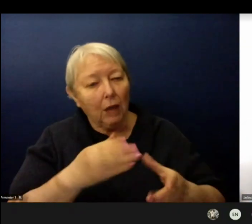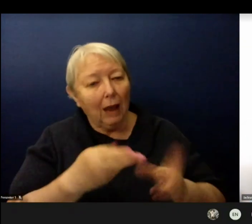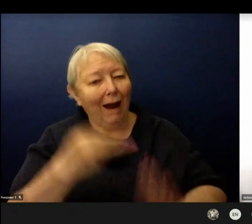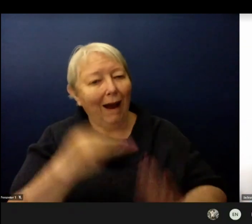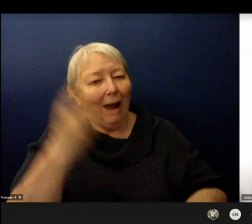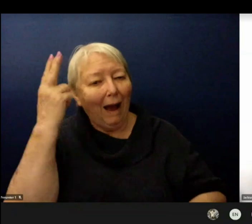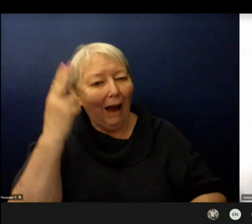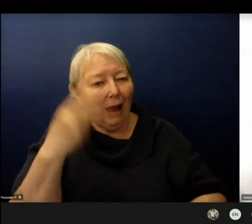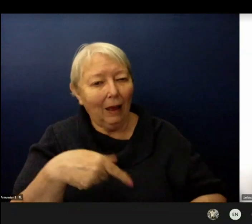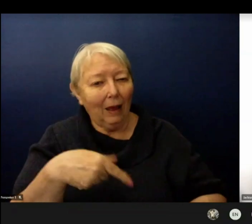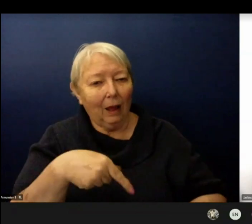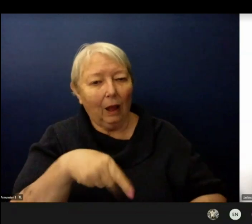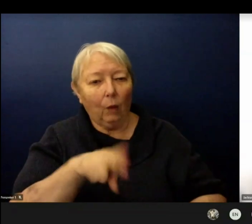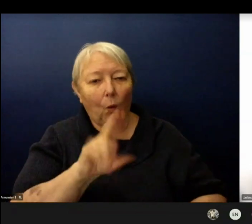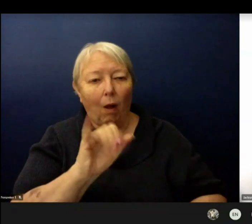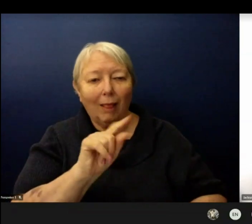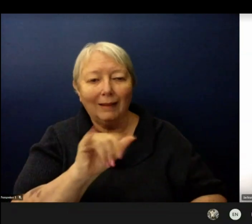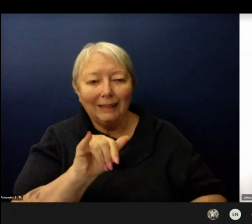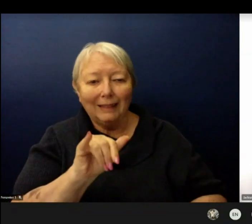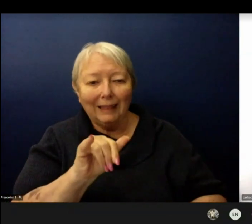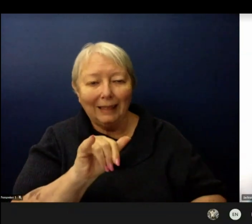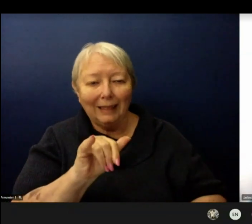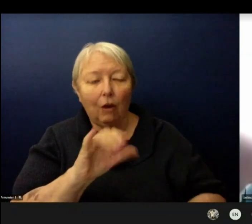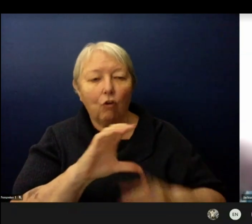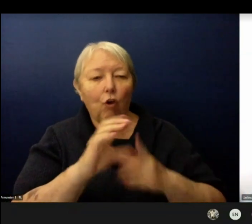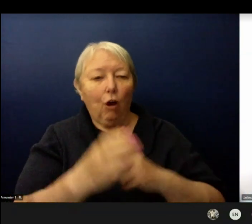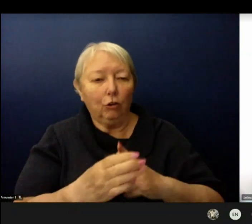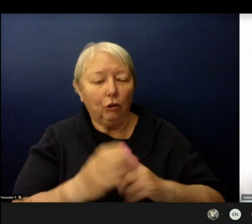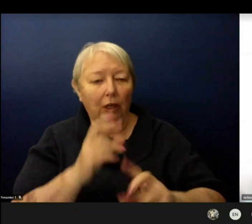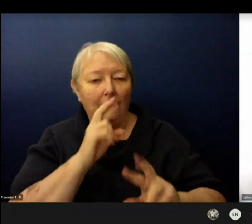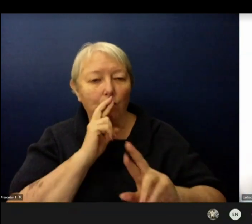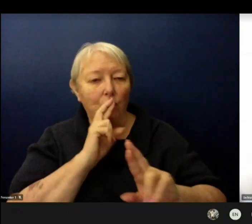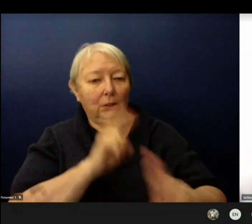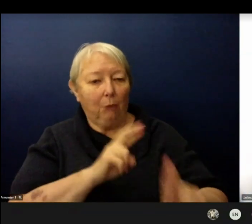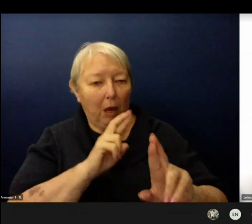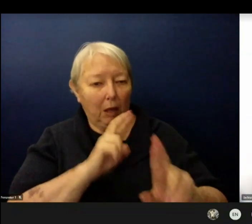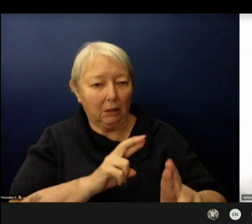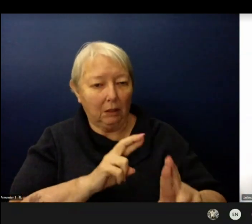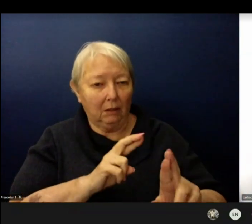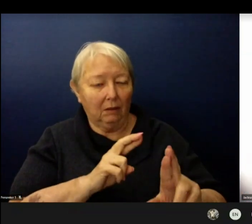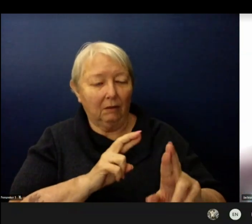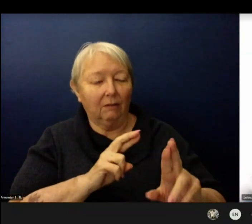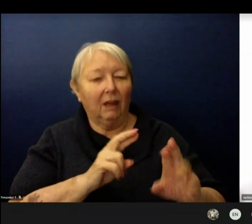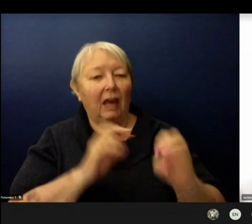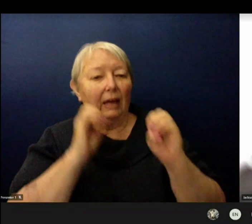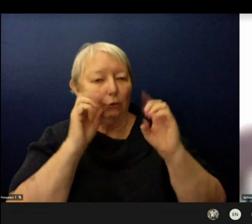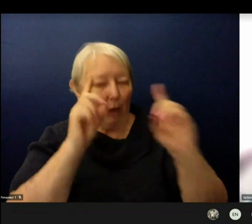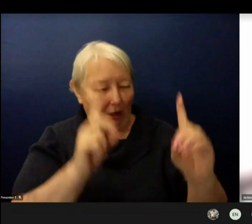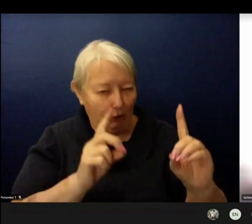teaching for in-person and remote learning has been a question and a wonder.